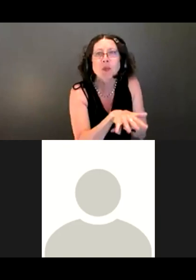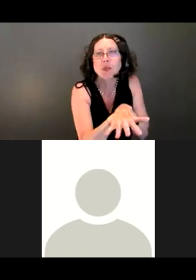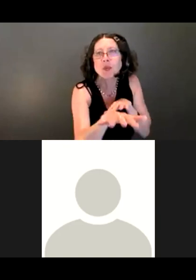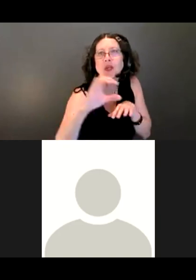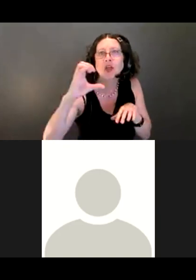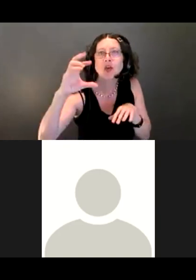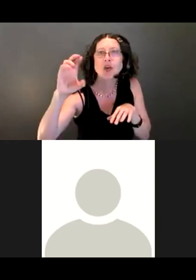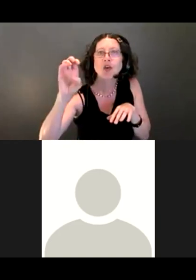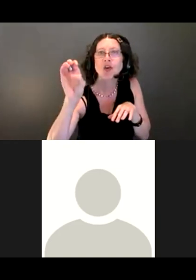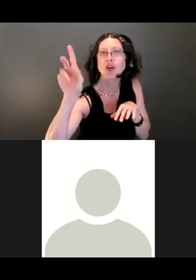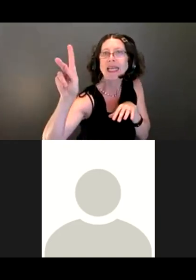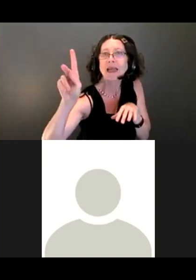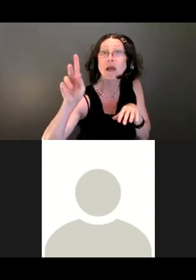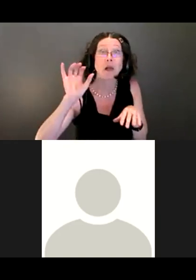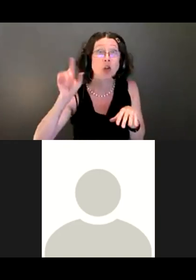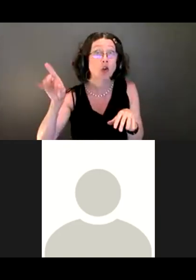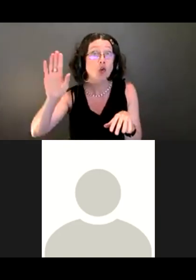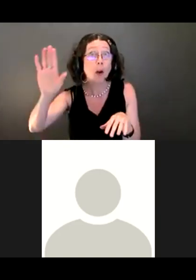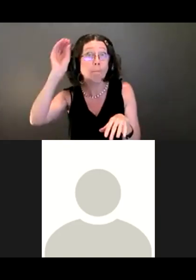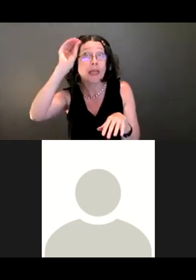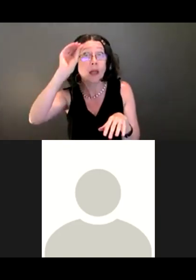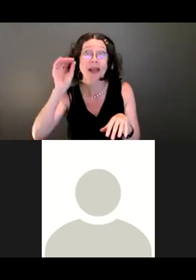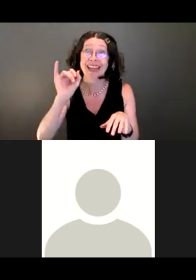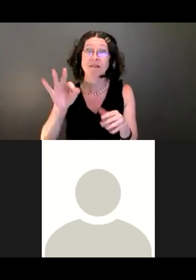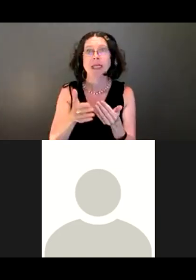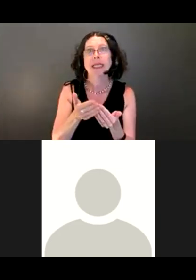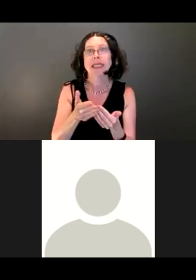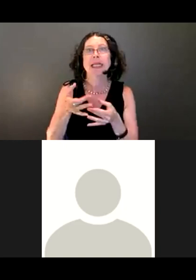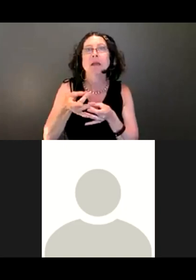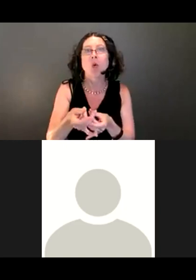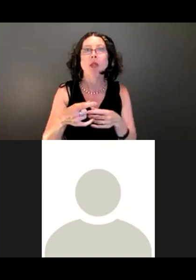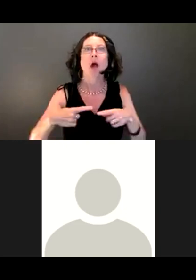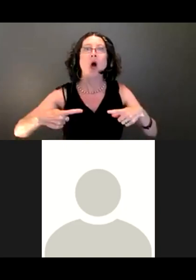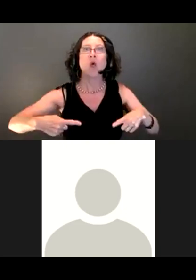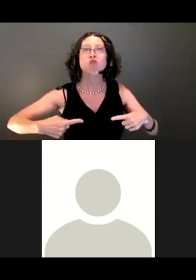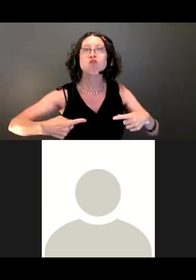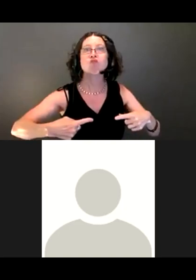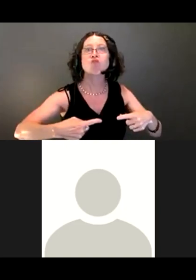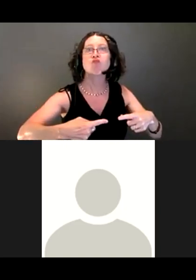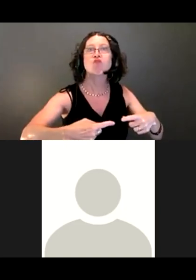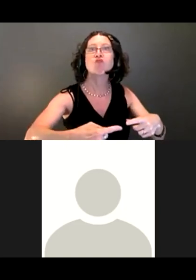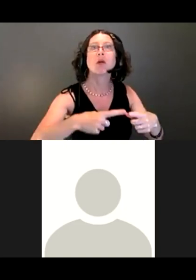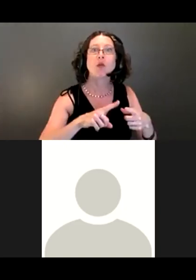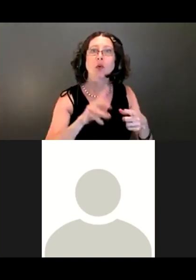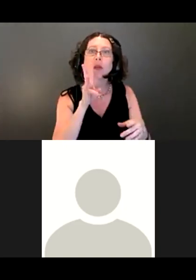I could easily and smoothly get all the way to the creek. Is that something that you feel like just having kind of walked